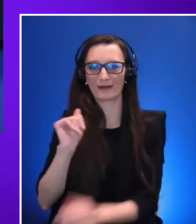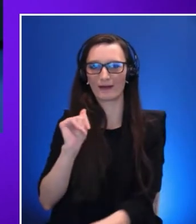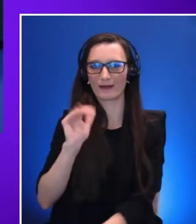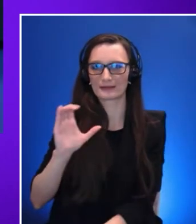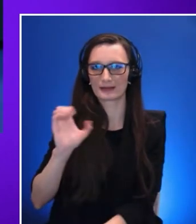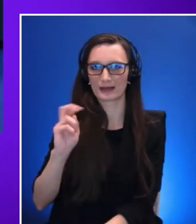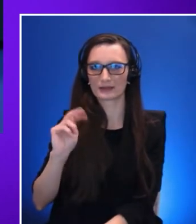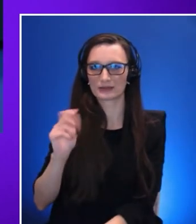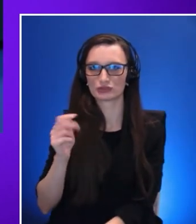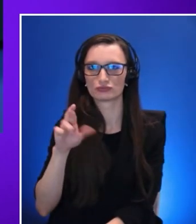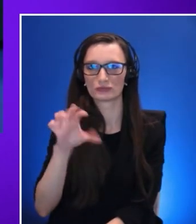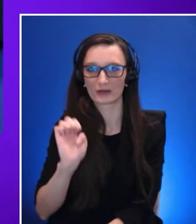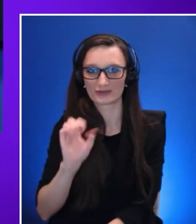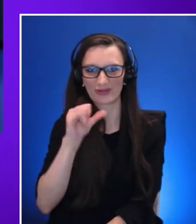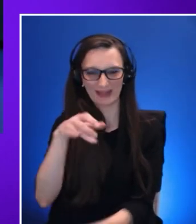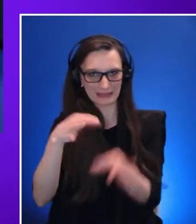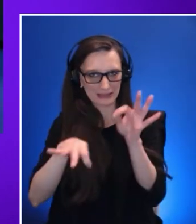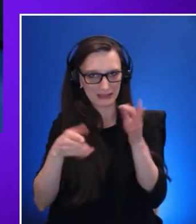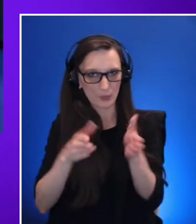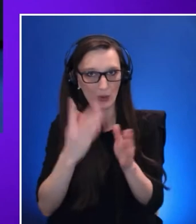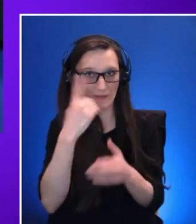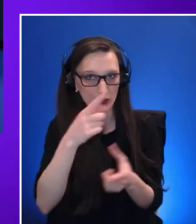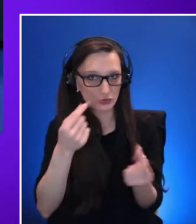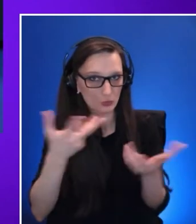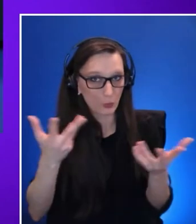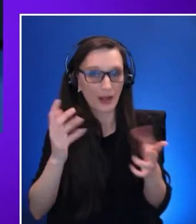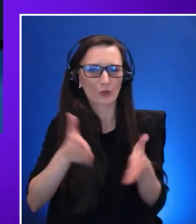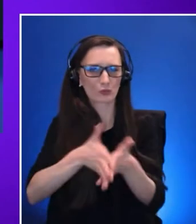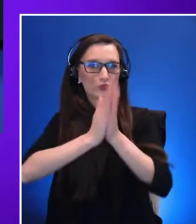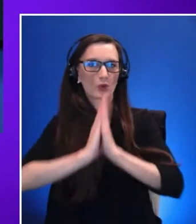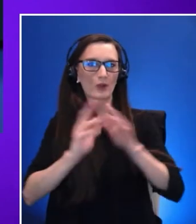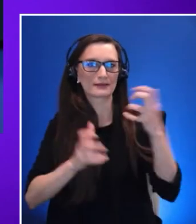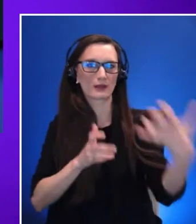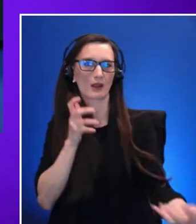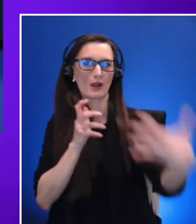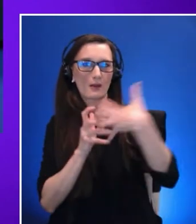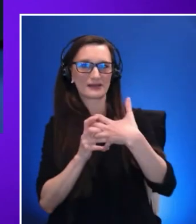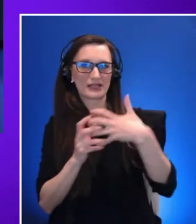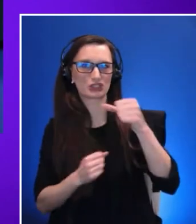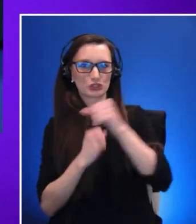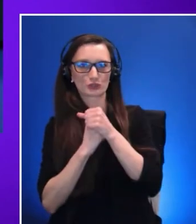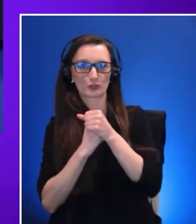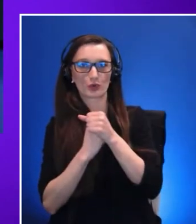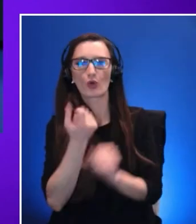accommodation support or anything else that anyone might need for being able to do their job.